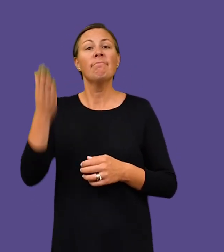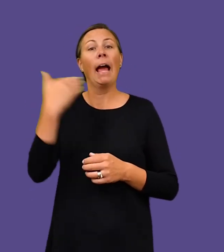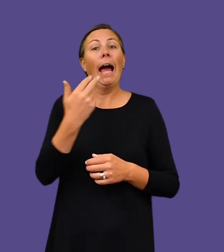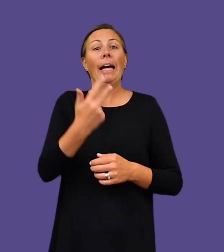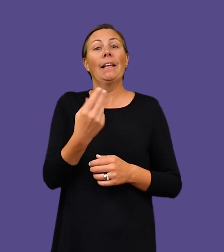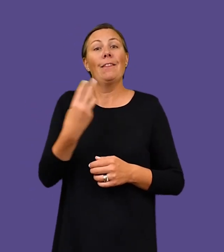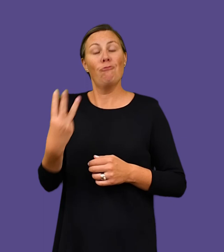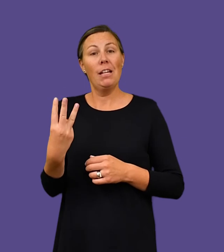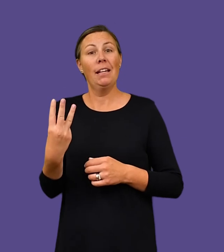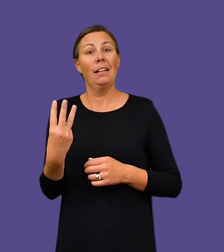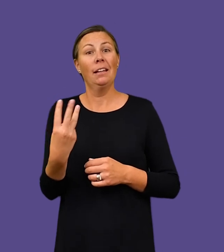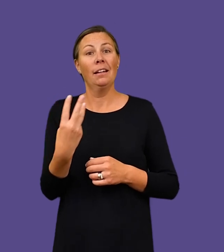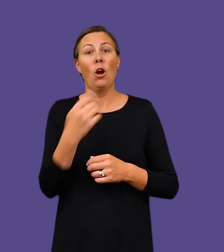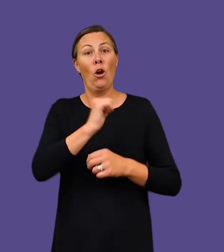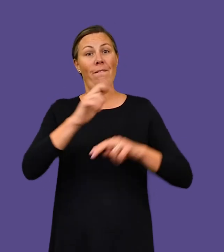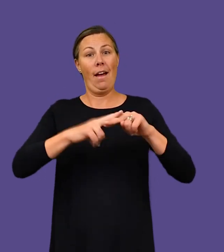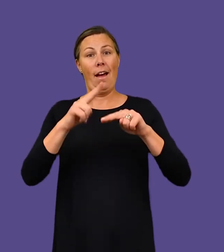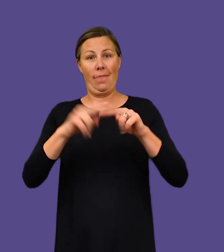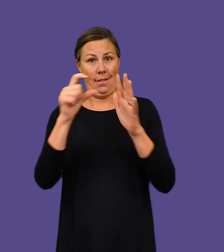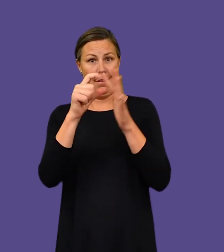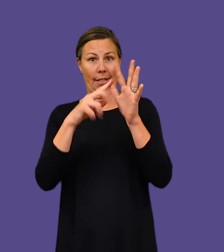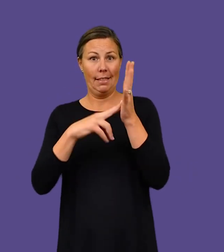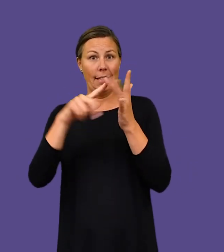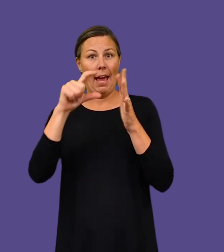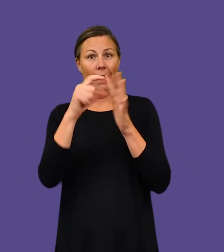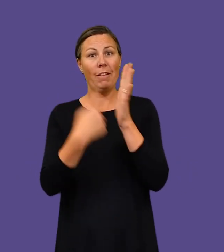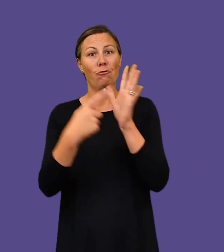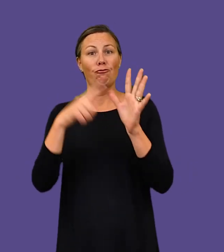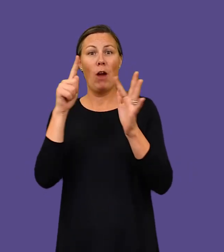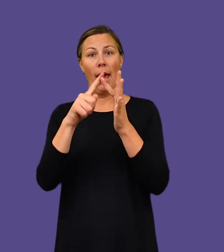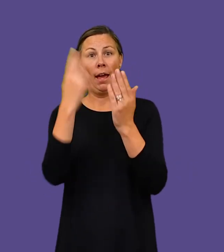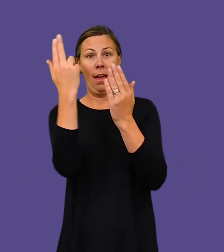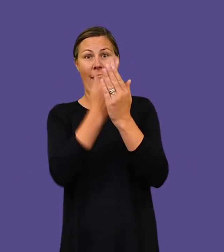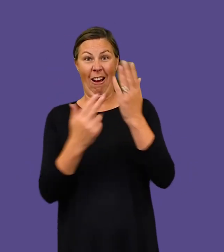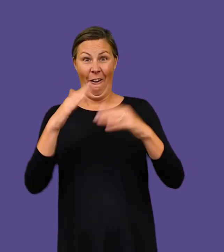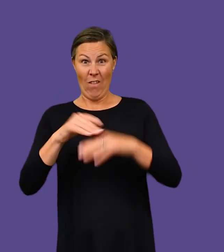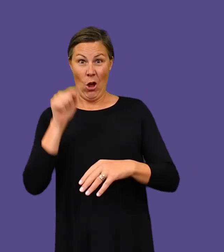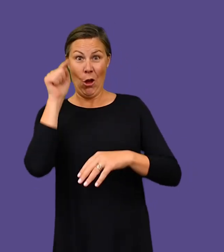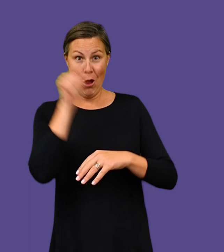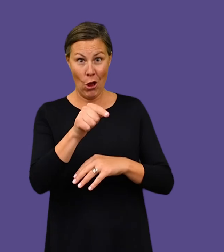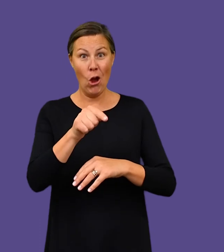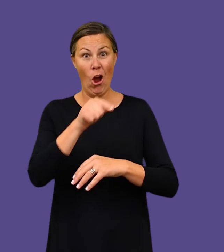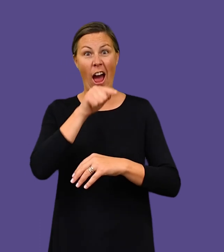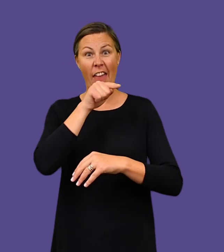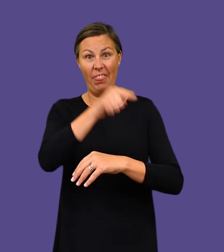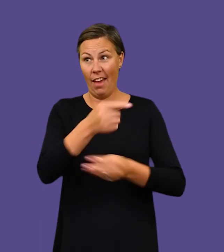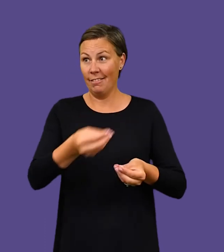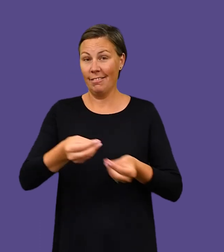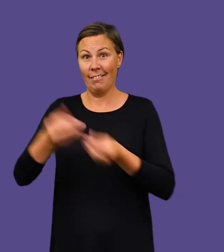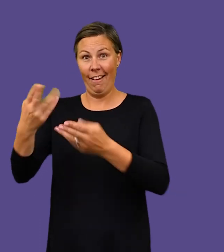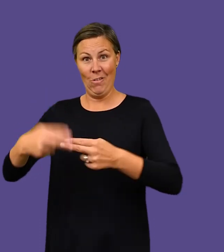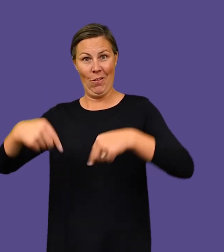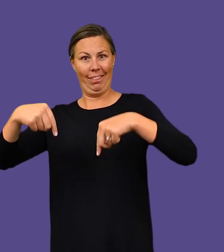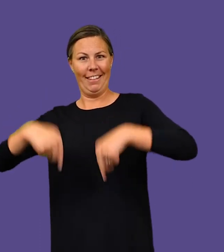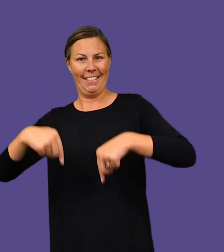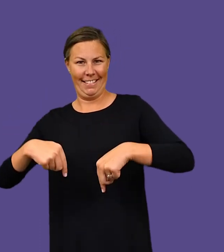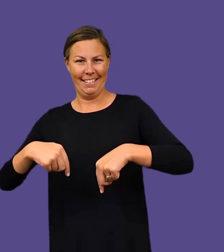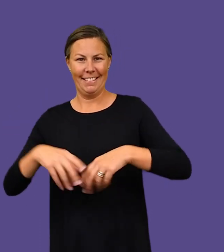In 1983 she was the subject of an Archibald Prize portrait painted by her father David Rae.